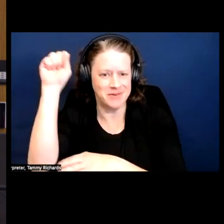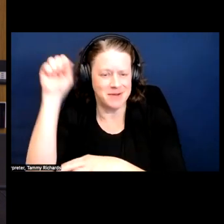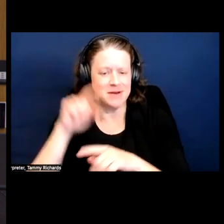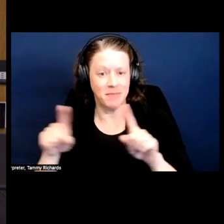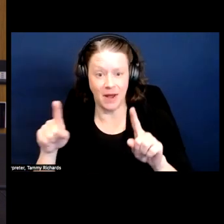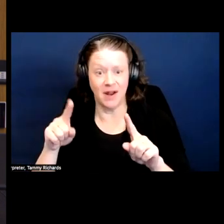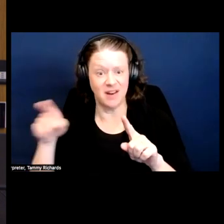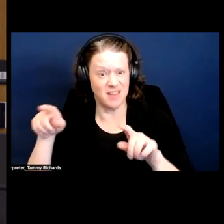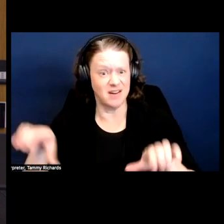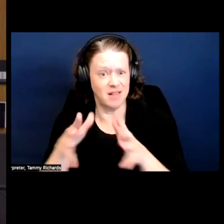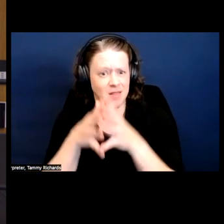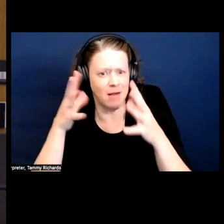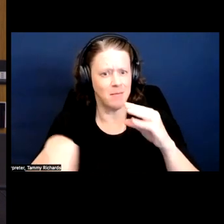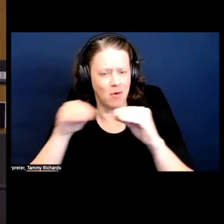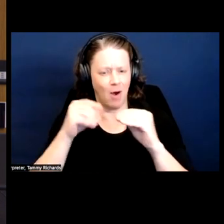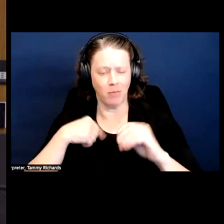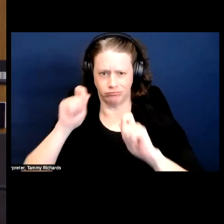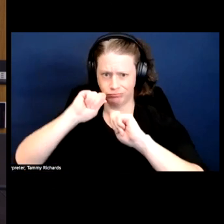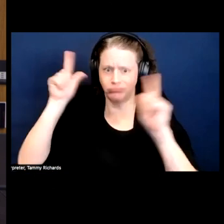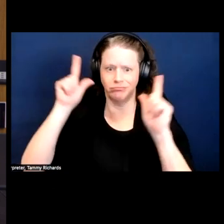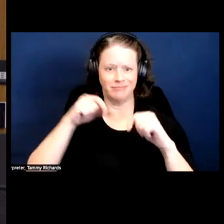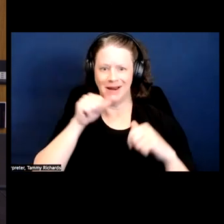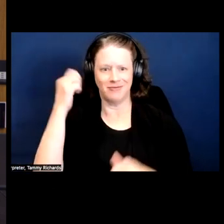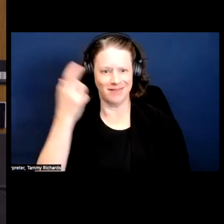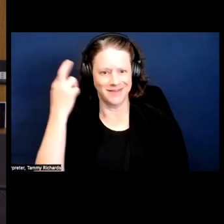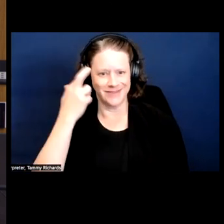So, that was one thing that surprised me.